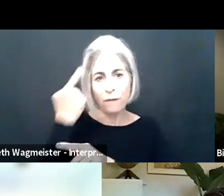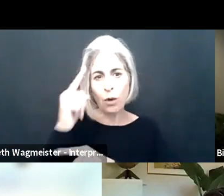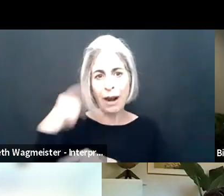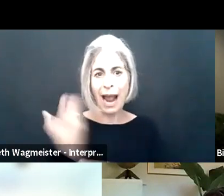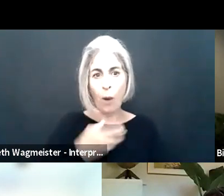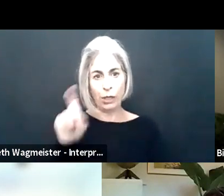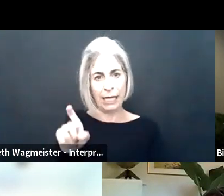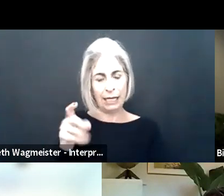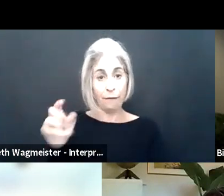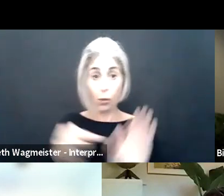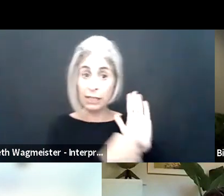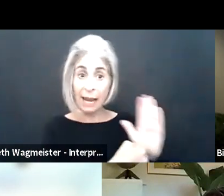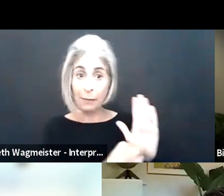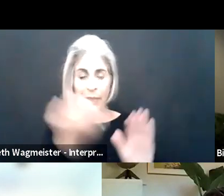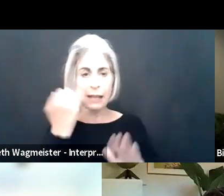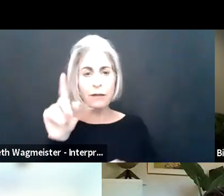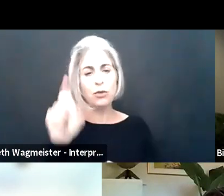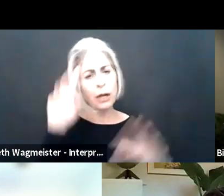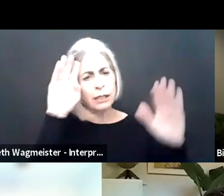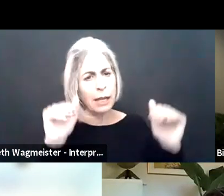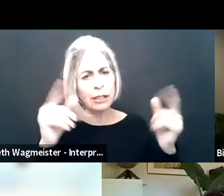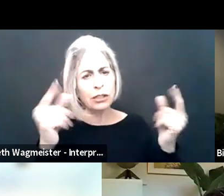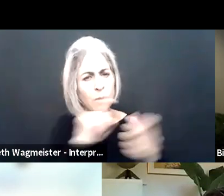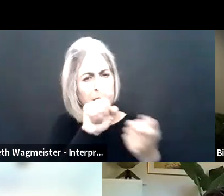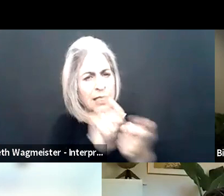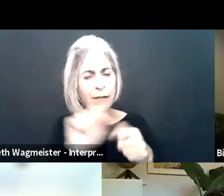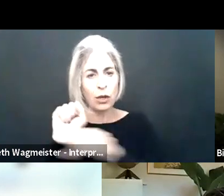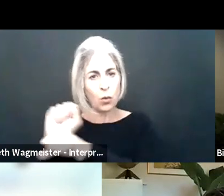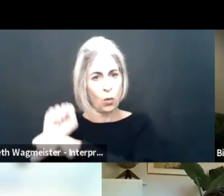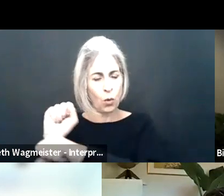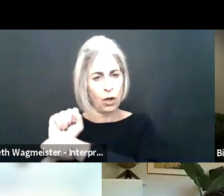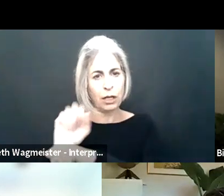might not be able to compensate for what we need to do.